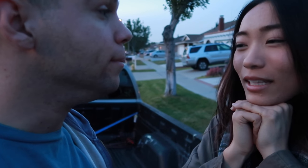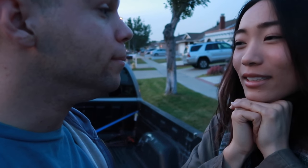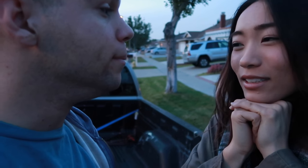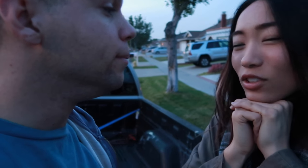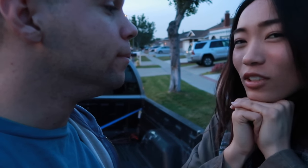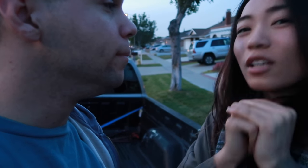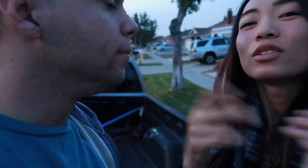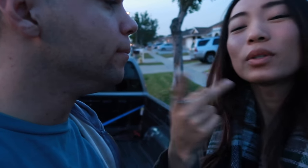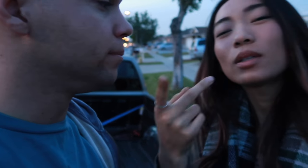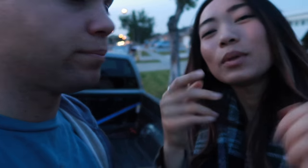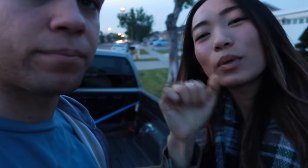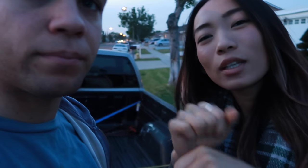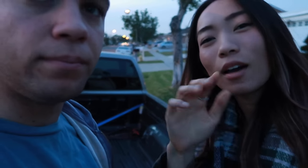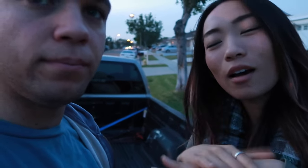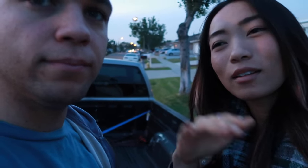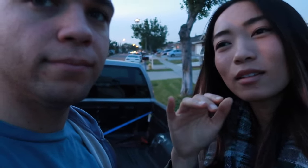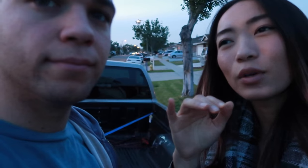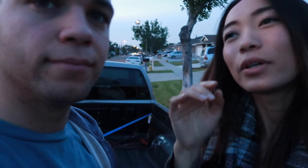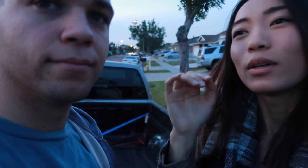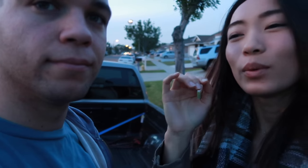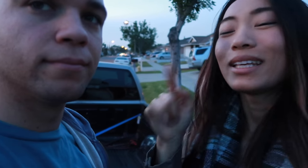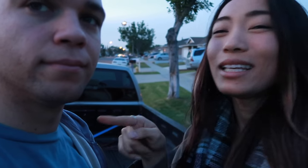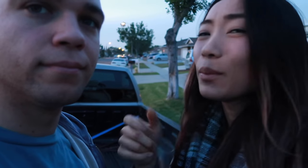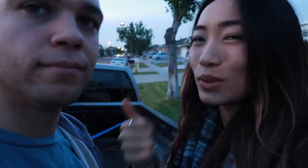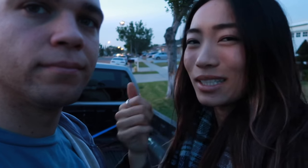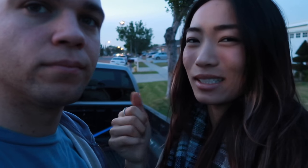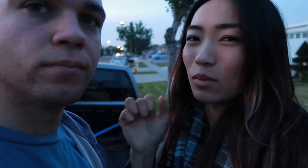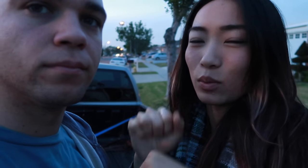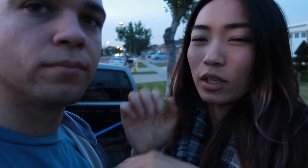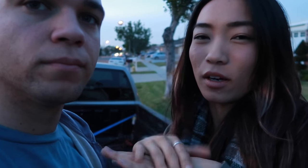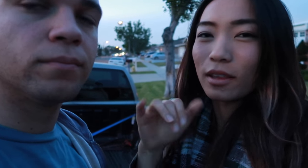yeah yeah. Sounds good So we're gonna be working on or he'll mostly be working on